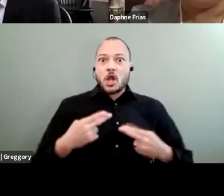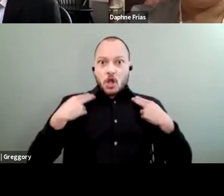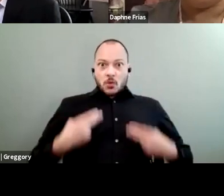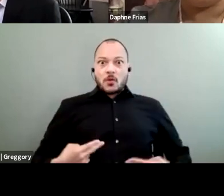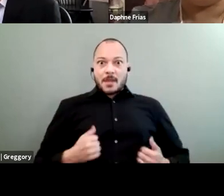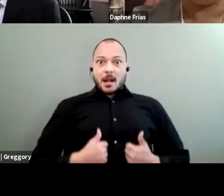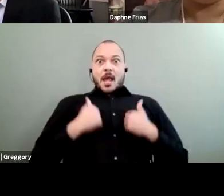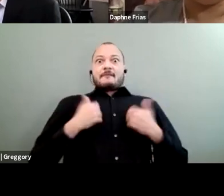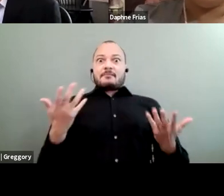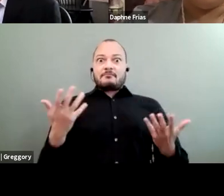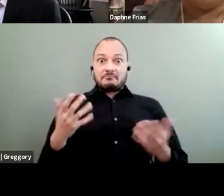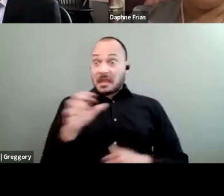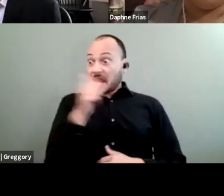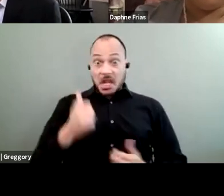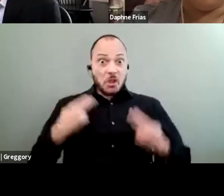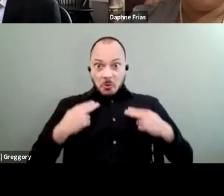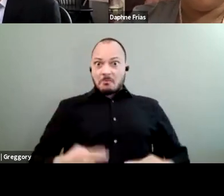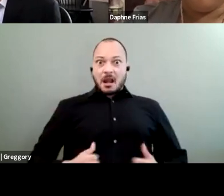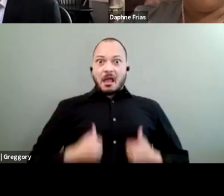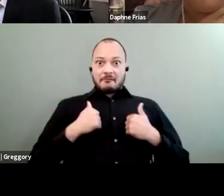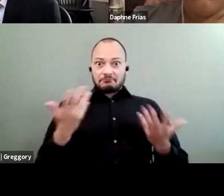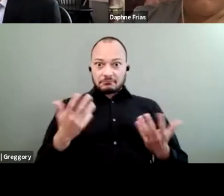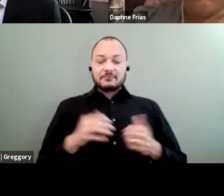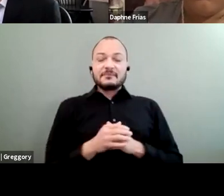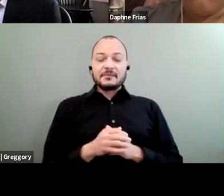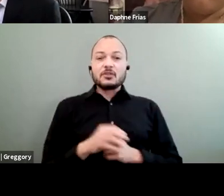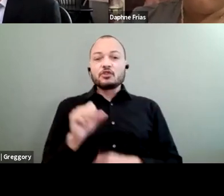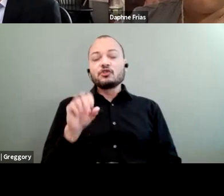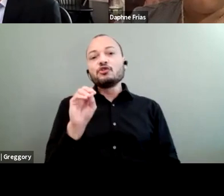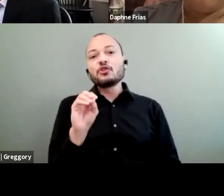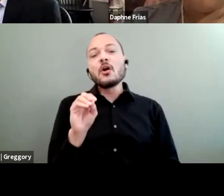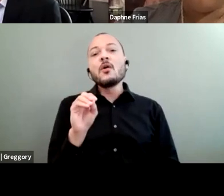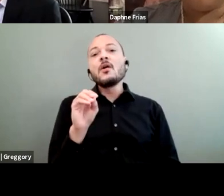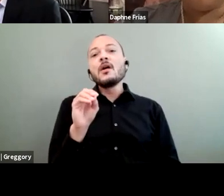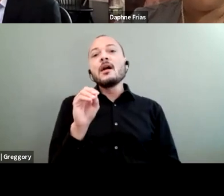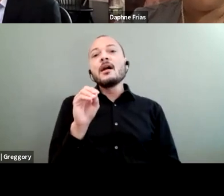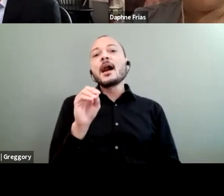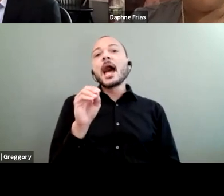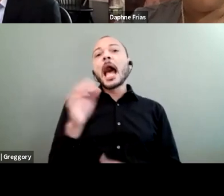any human life. So an anti-ableist approach understands